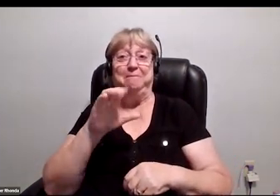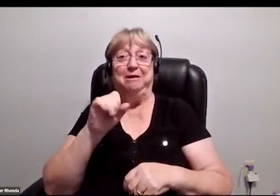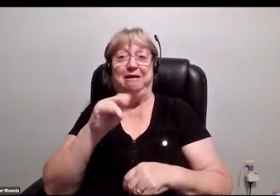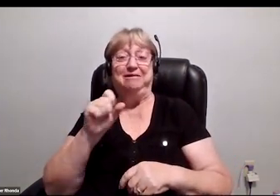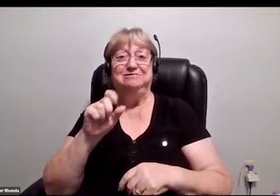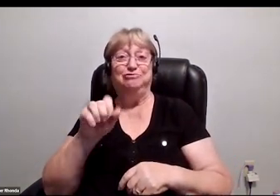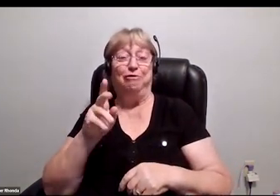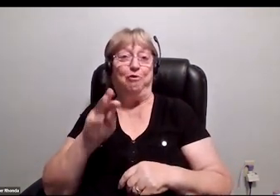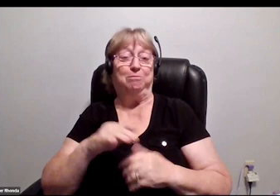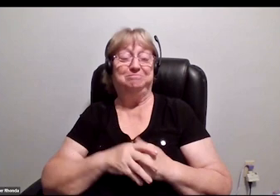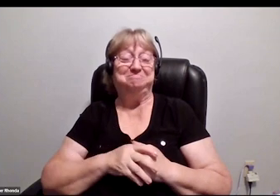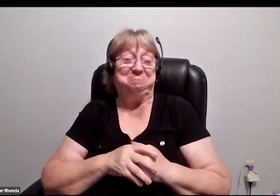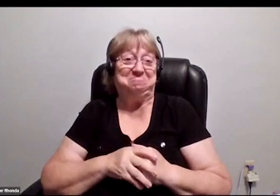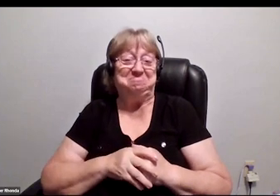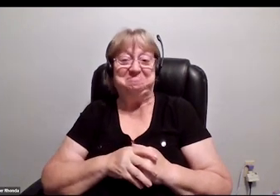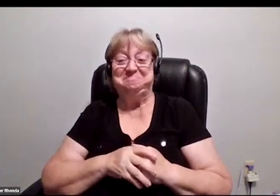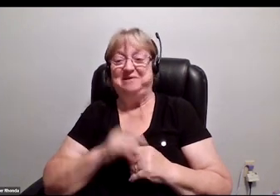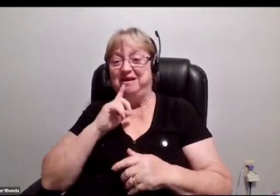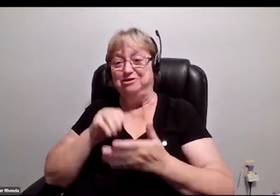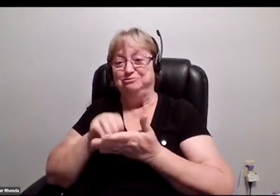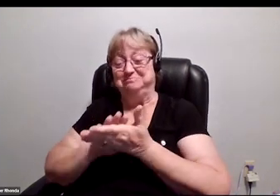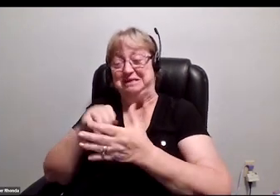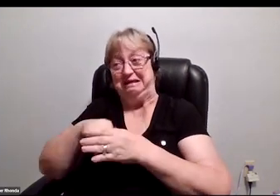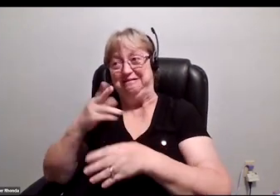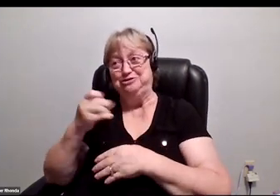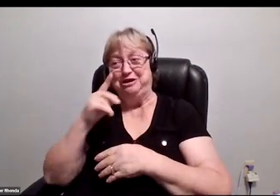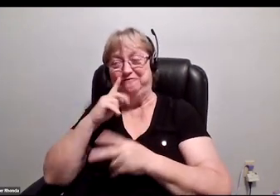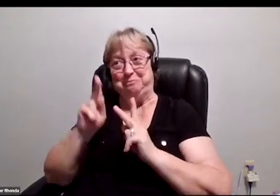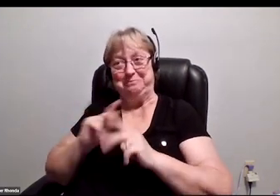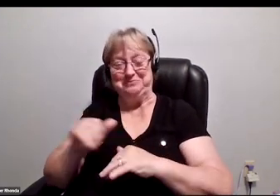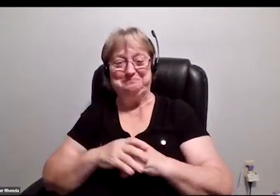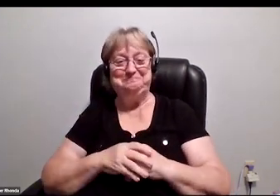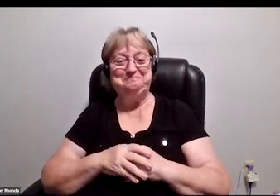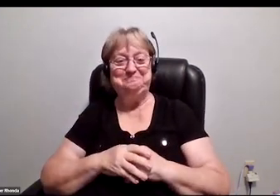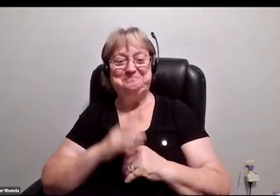if you're interested. We just put that in the chat for folks as well. [chuckles] Awesome.